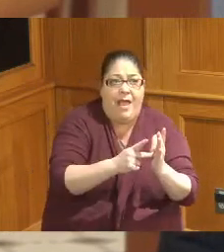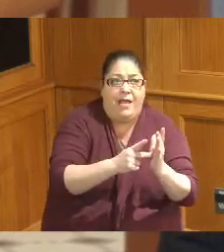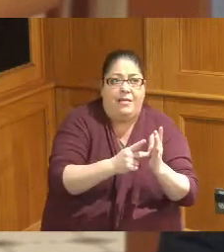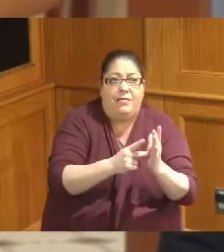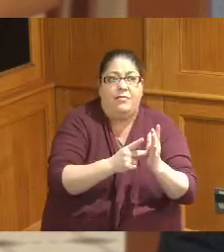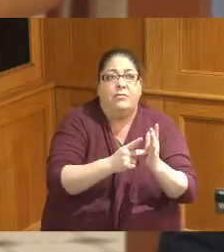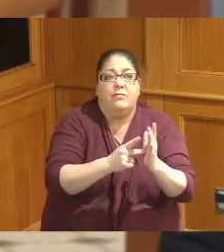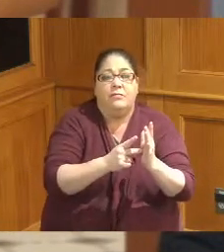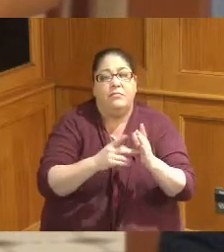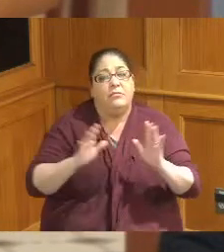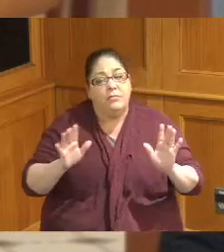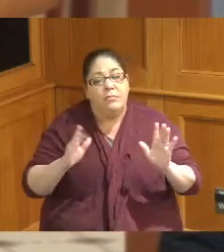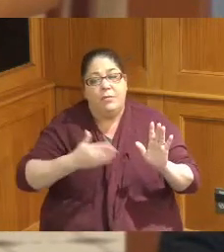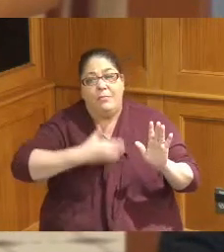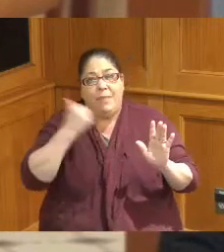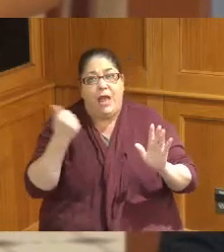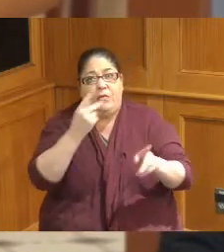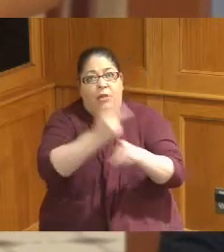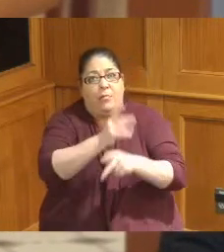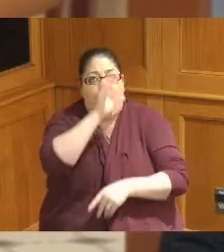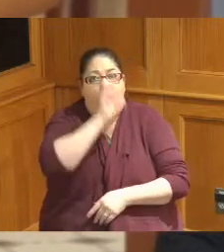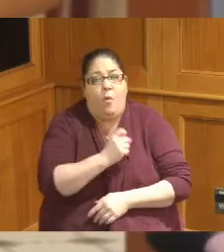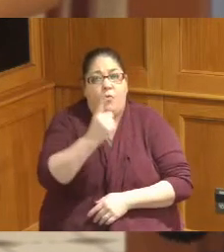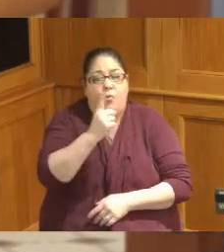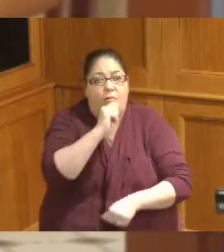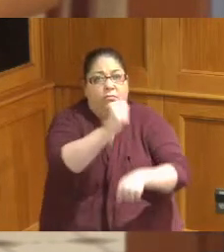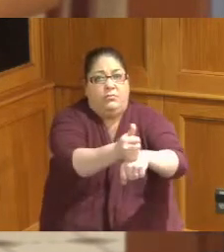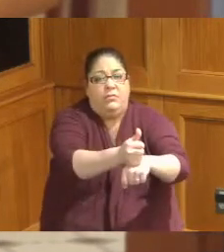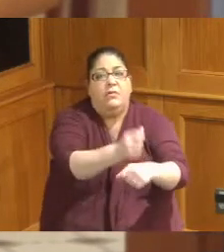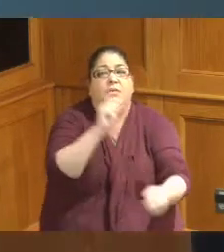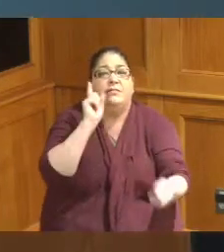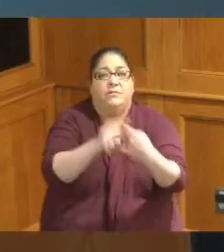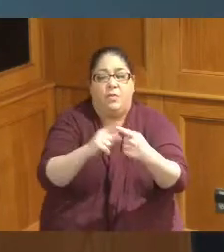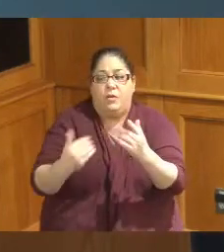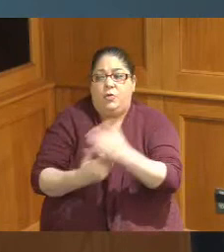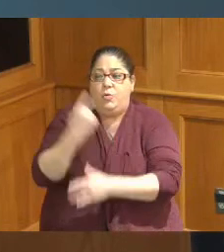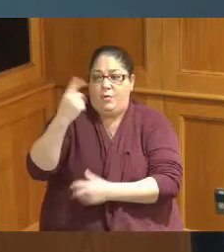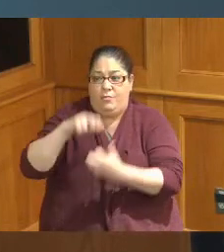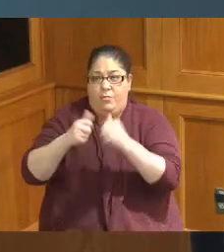what we're going to have to hook up until we get this resolved gotcha yeah so I definitely would be